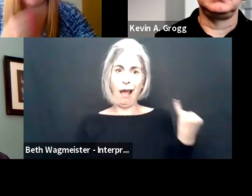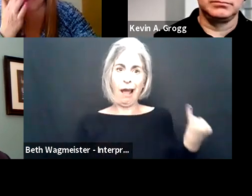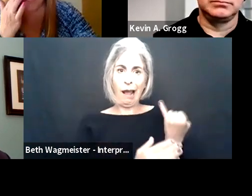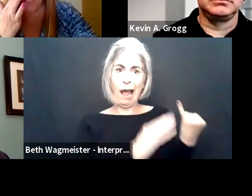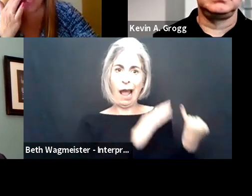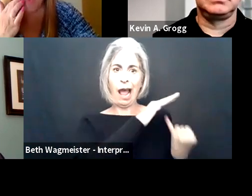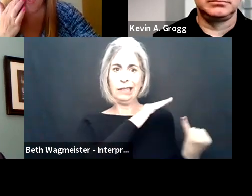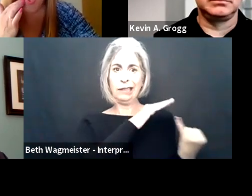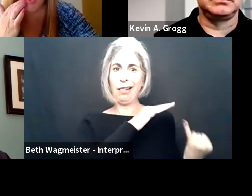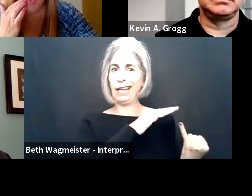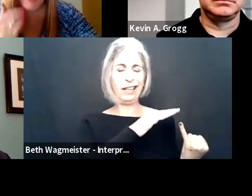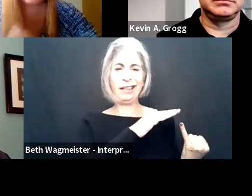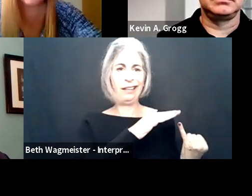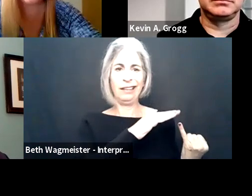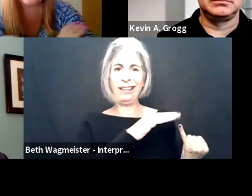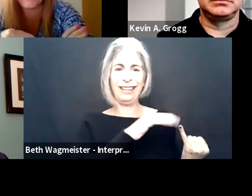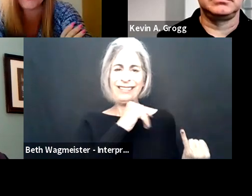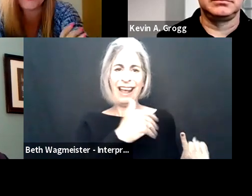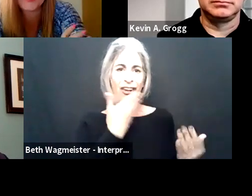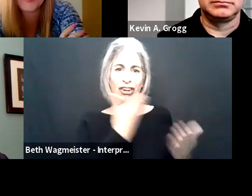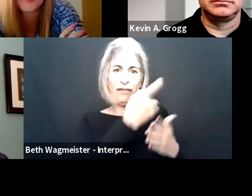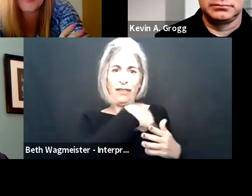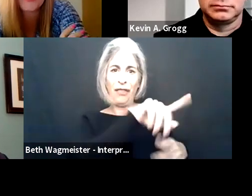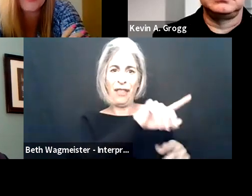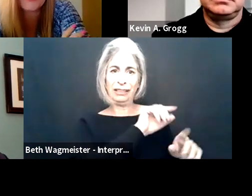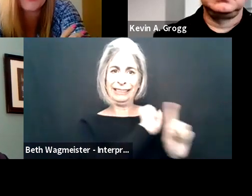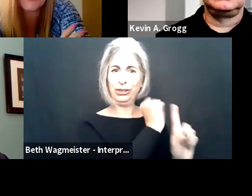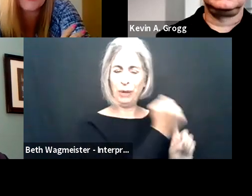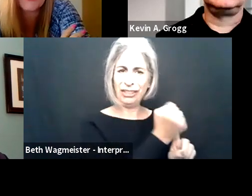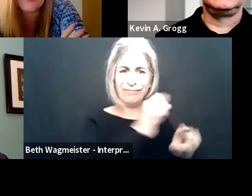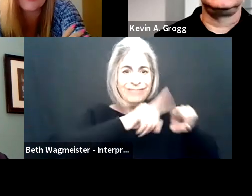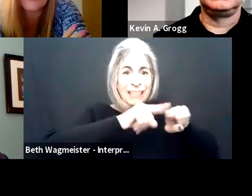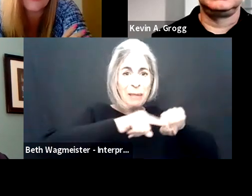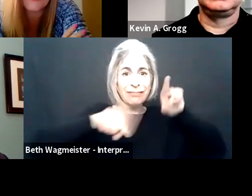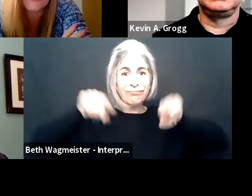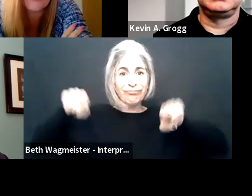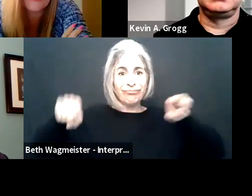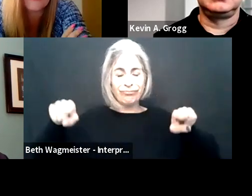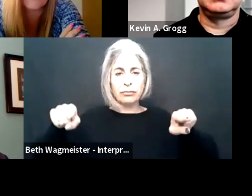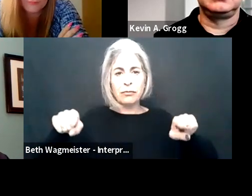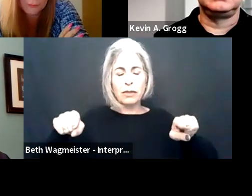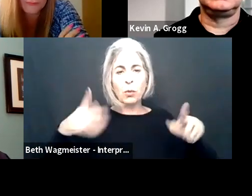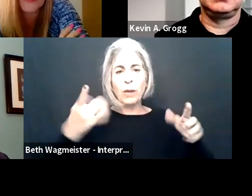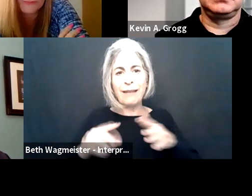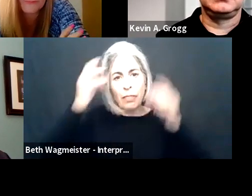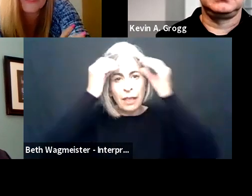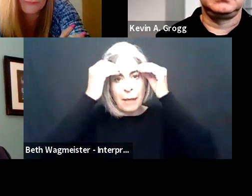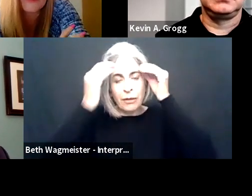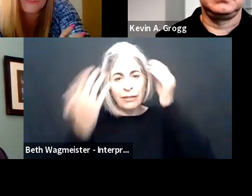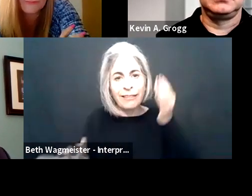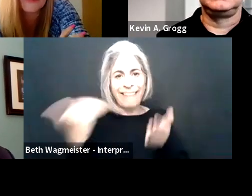but some people find telework isolating and they're not most productive in an isolated circumstance. So it's going to, you know, again, we're